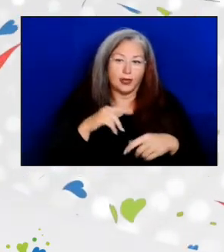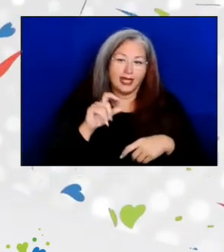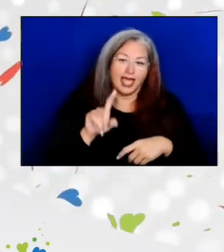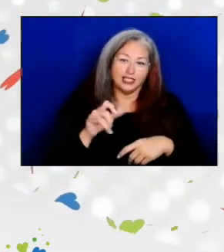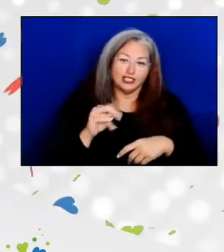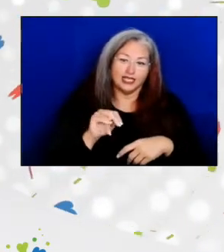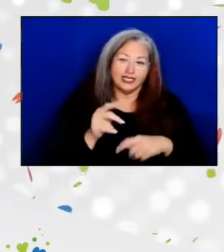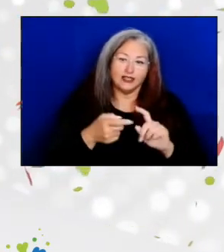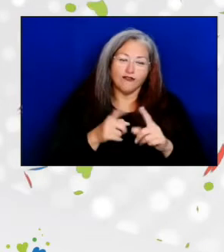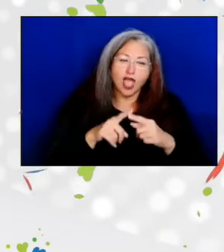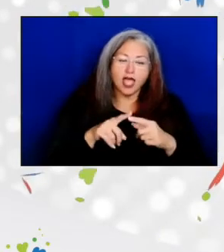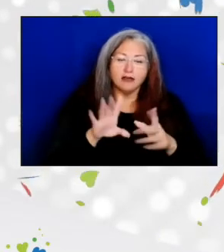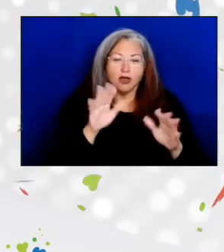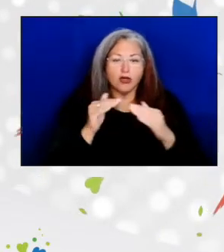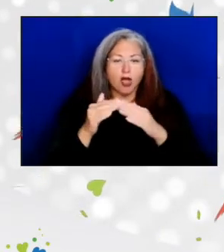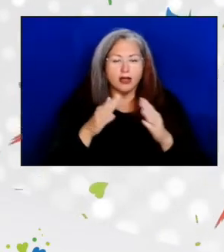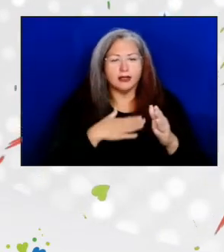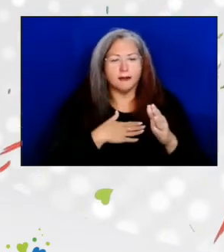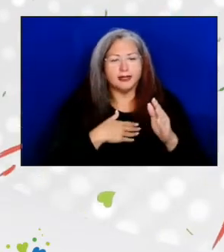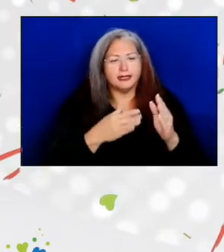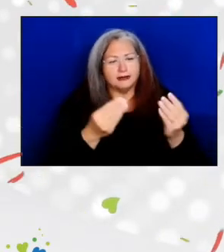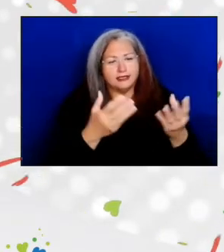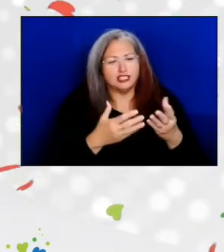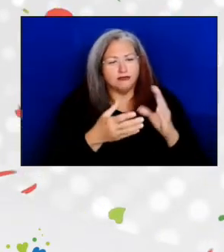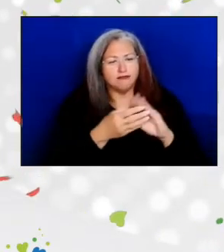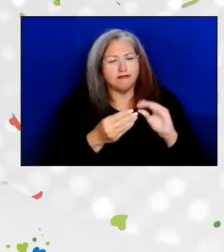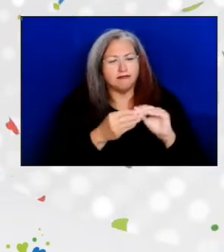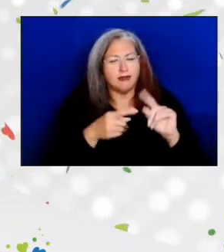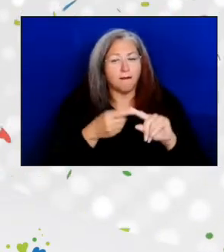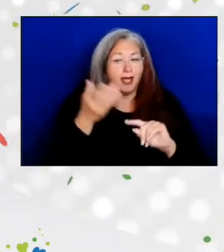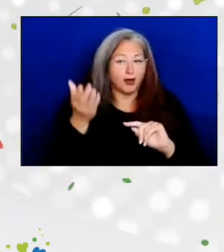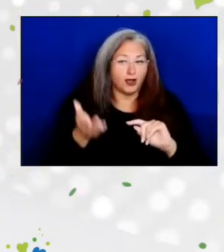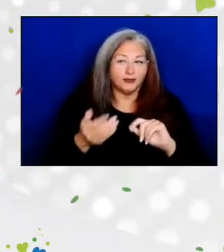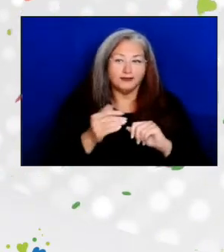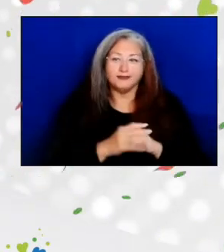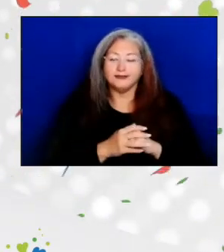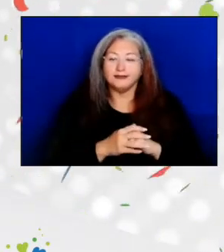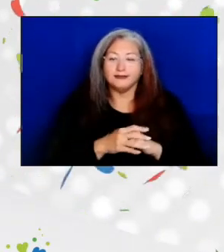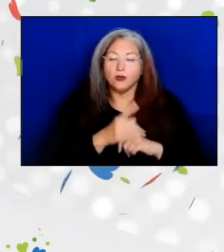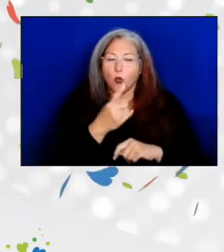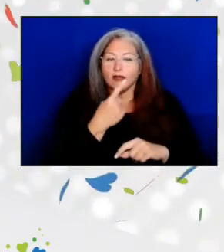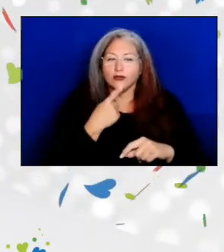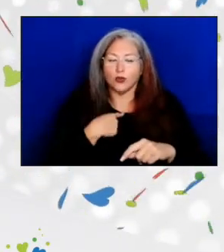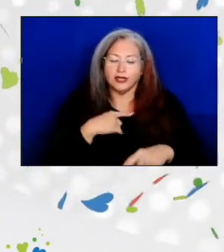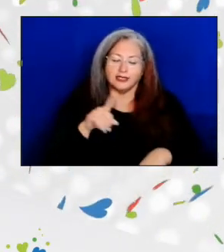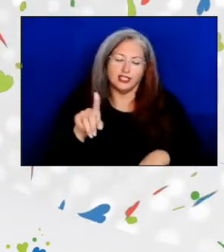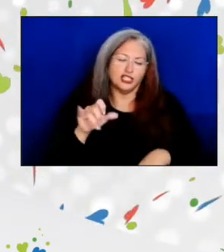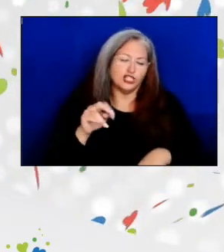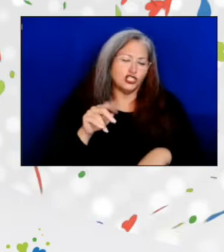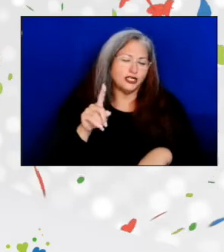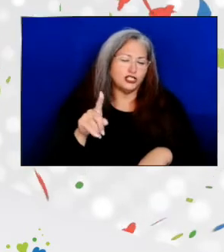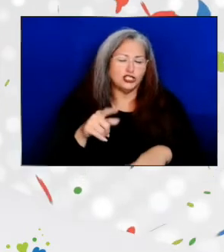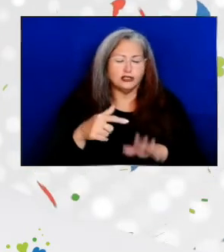and colleagues to share some words about her. As one told us, Jean exemplified a team spirit